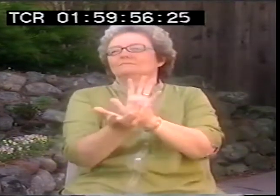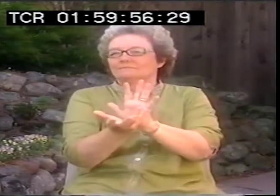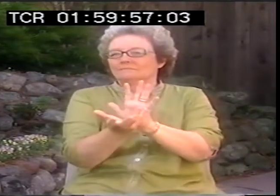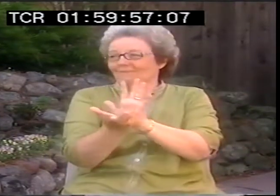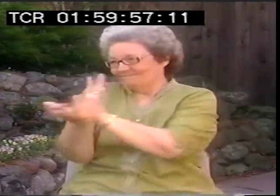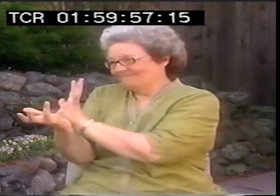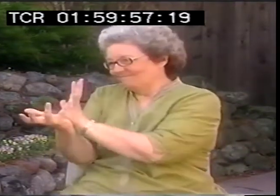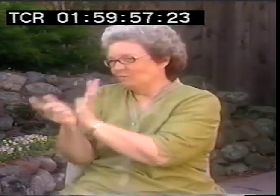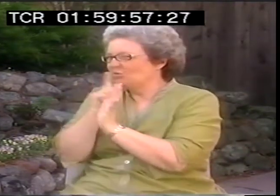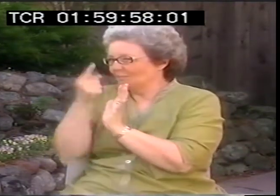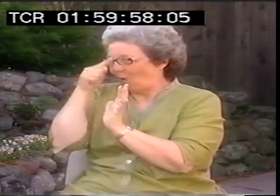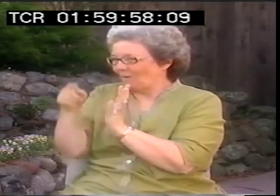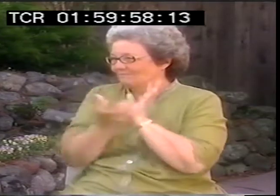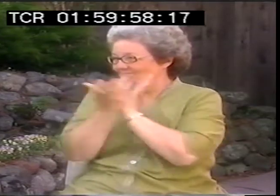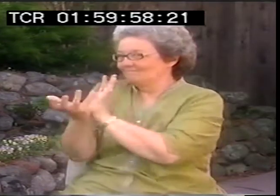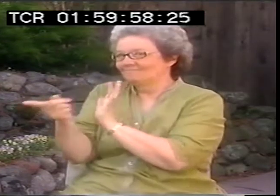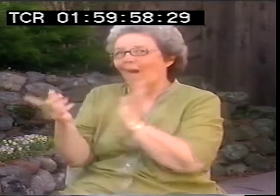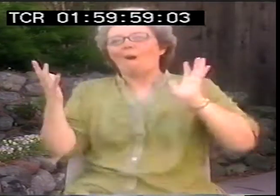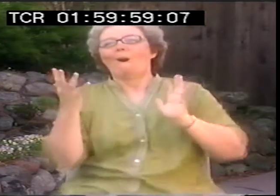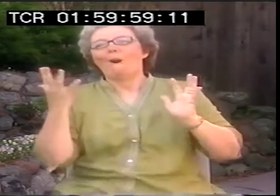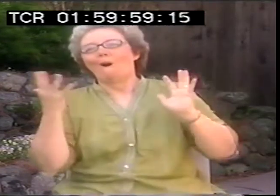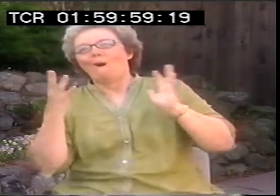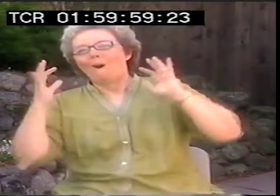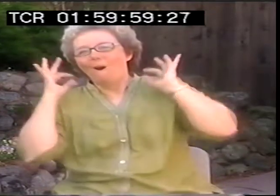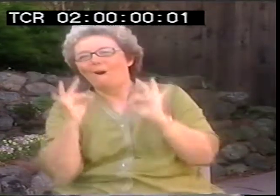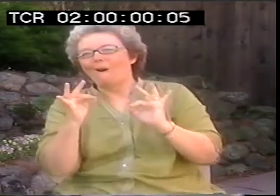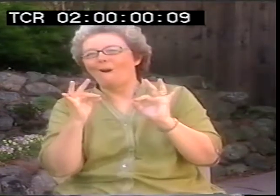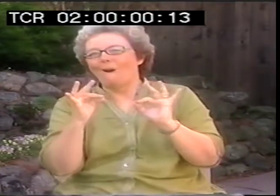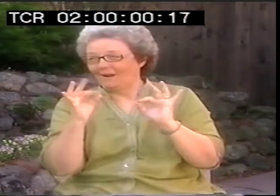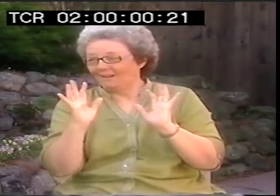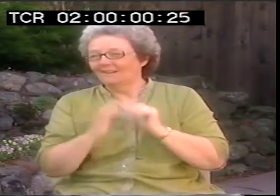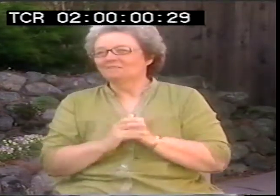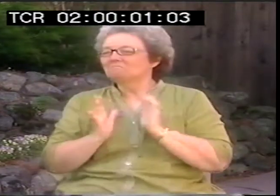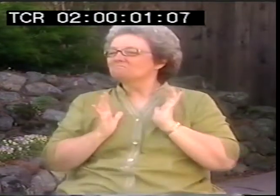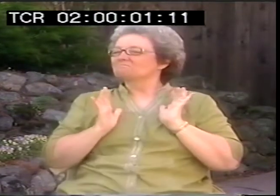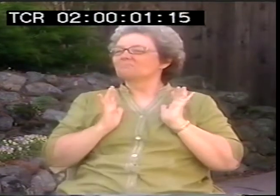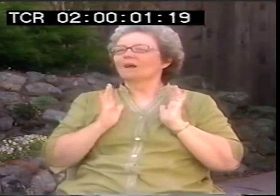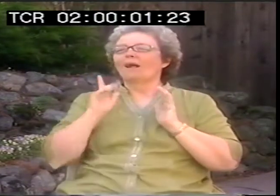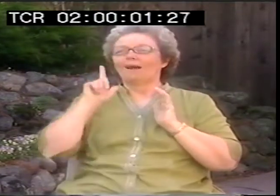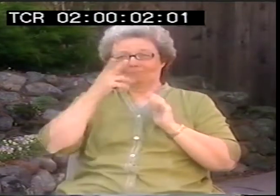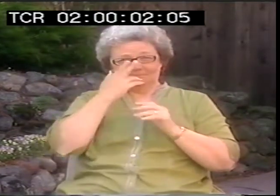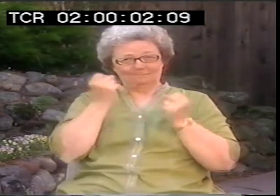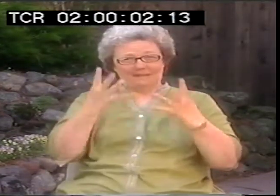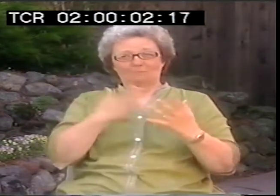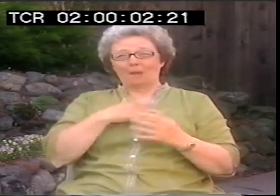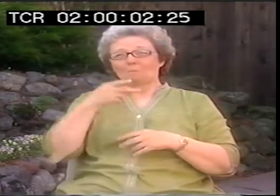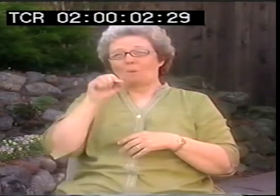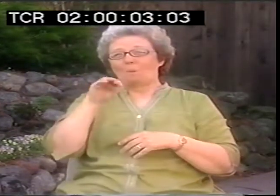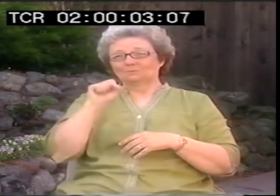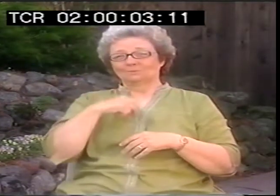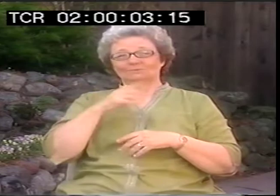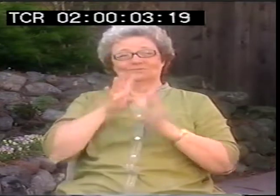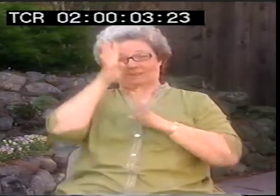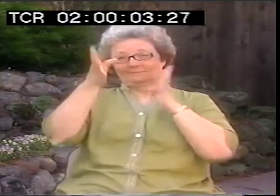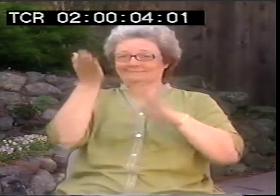And somehow I try to exemplify that in poetry. And if I can do that and get a resonance out of the deaf people, that's wonderful.